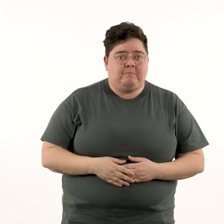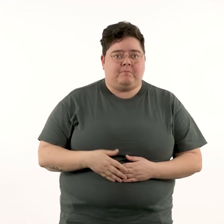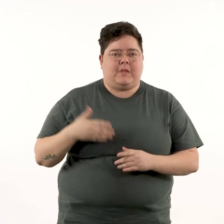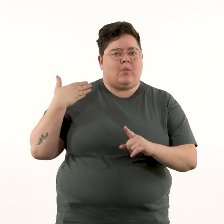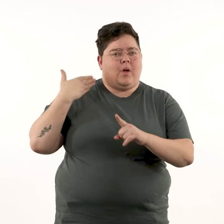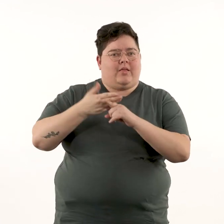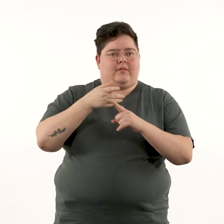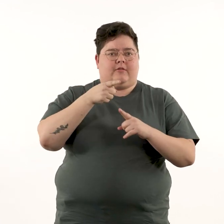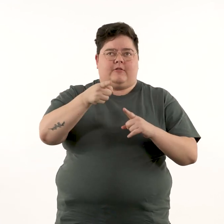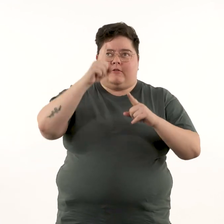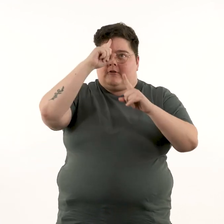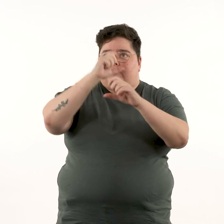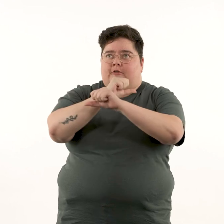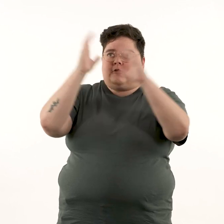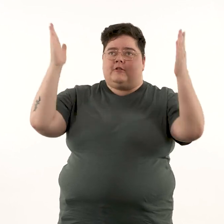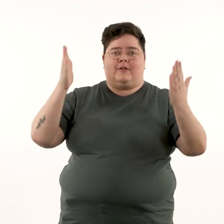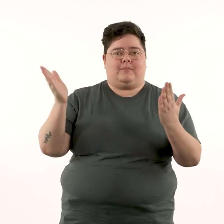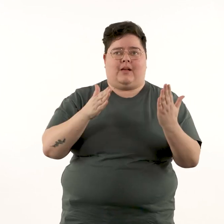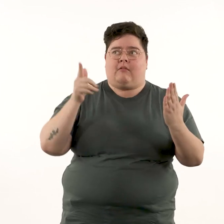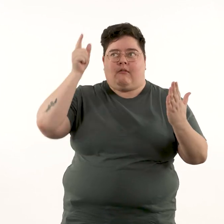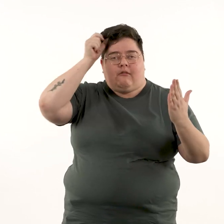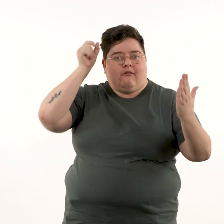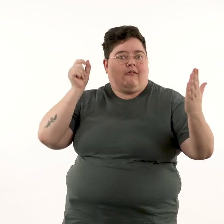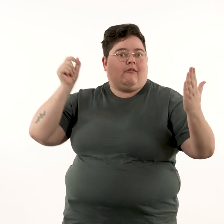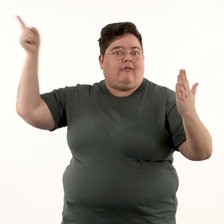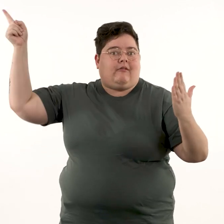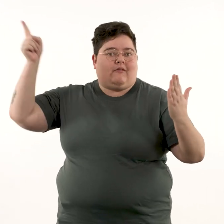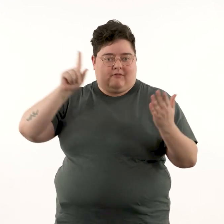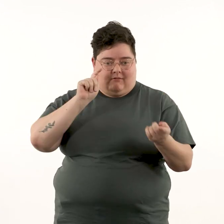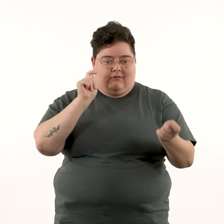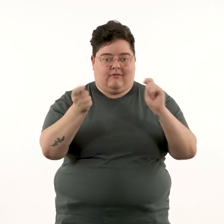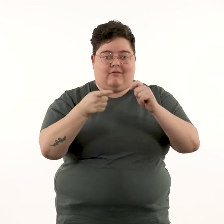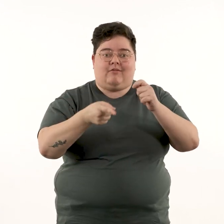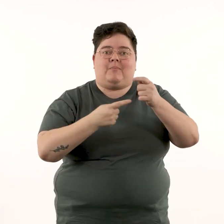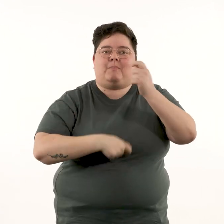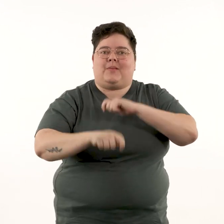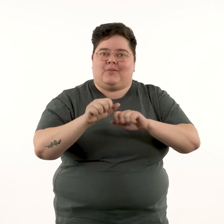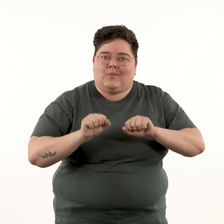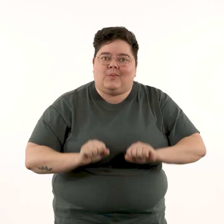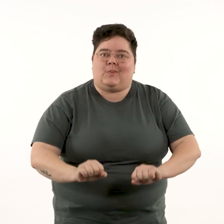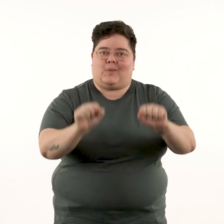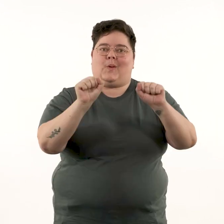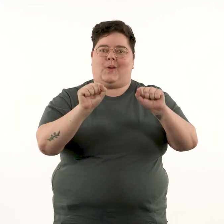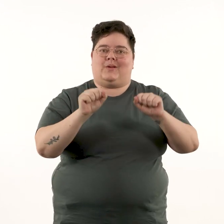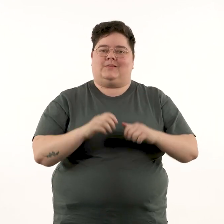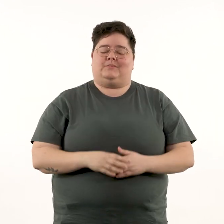And after a while, you disregard the reference, and the painting develops its own life and place,’ says Maestri,